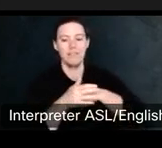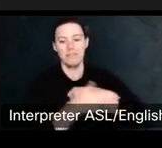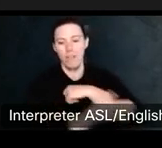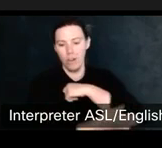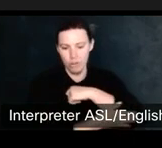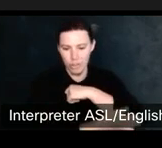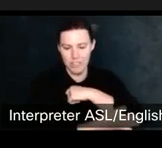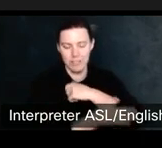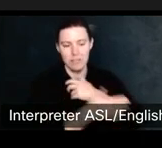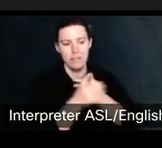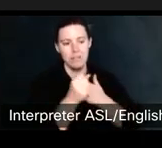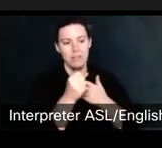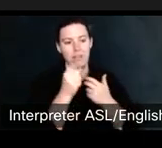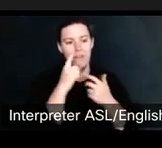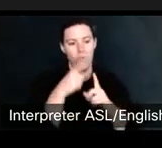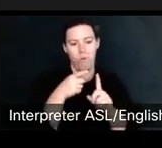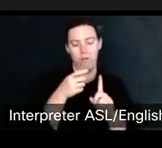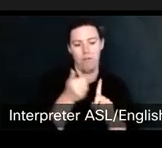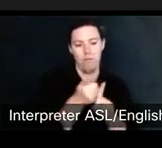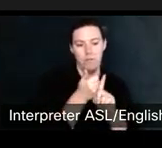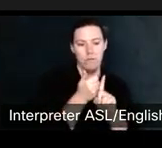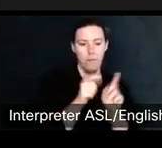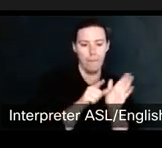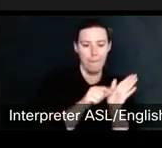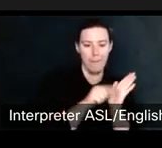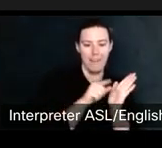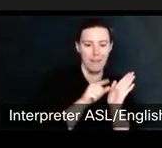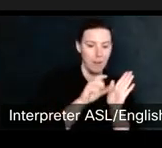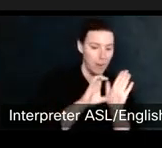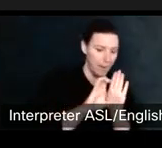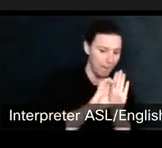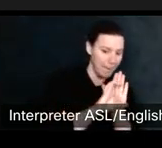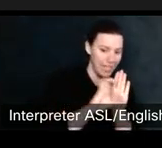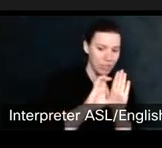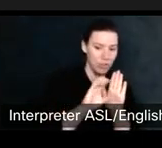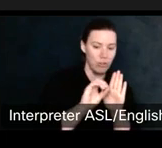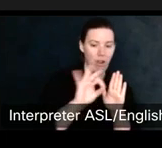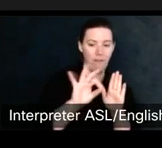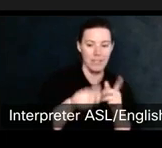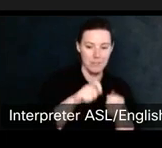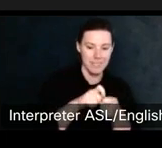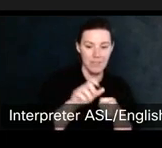or monuments that are in public spaces even while they are still protected under copyright. So.